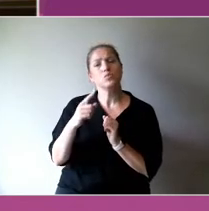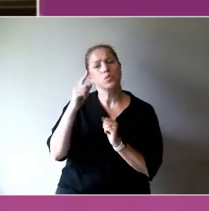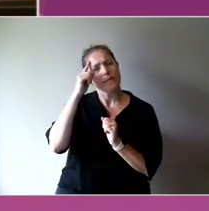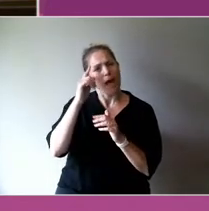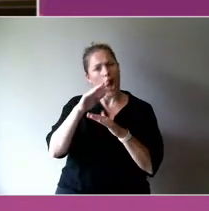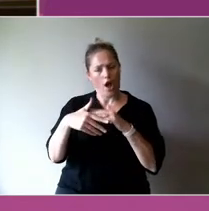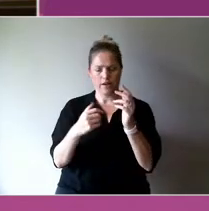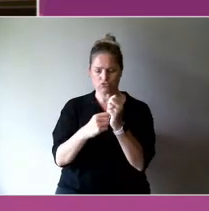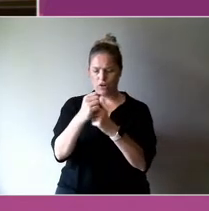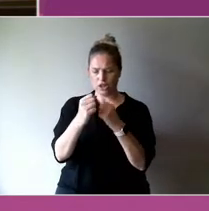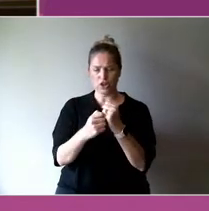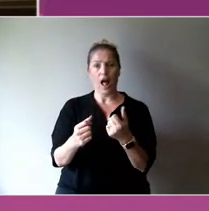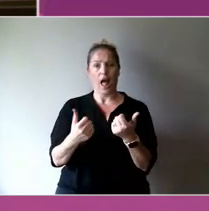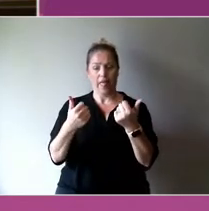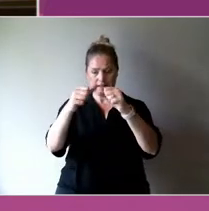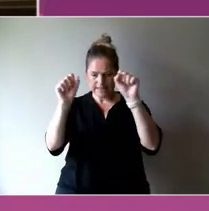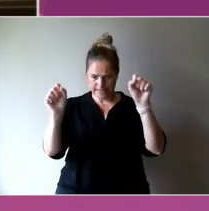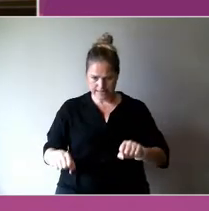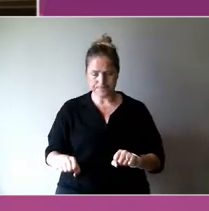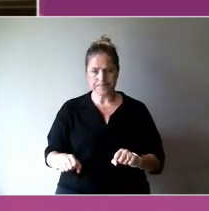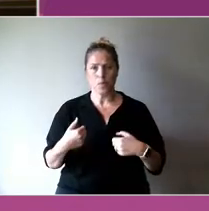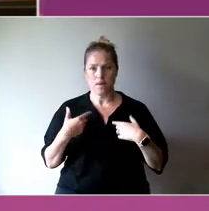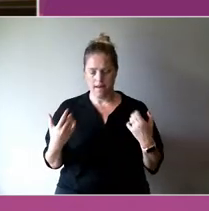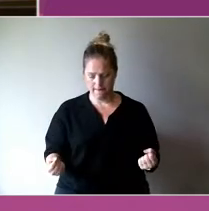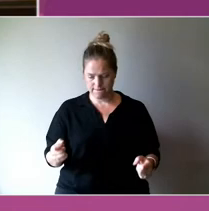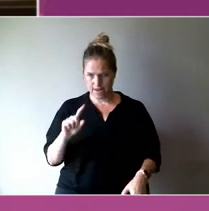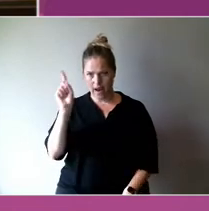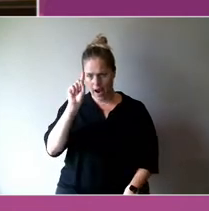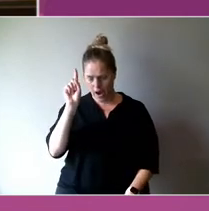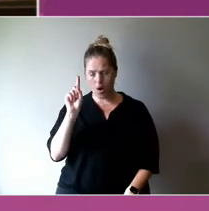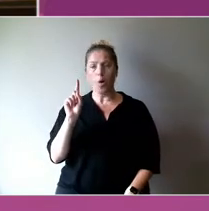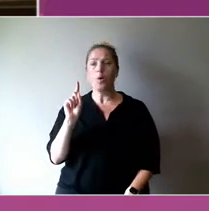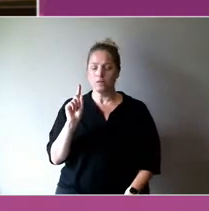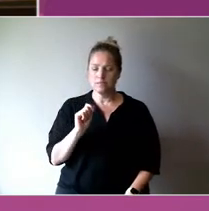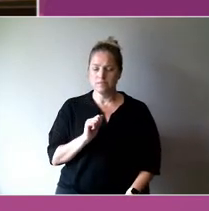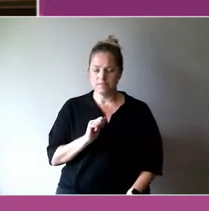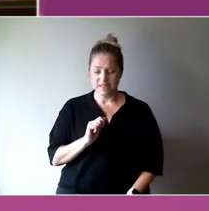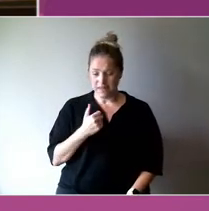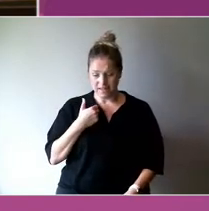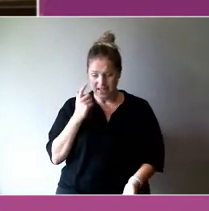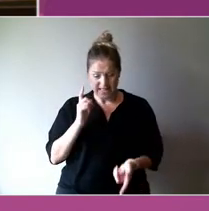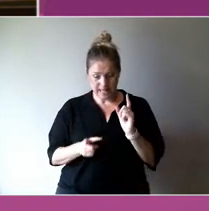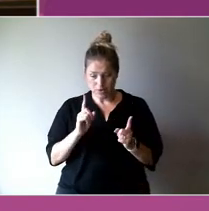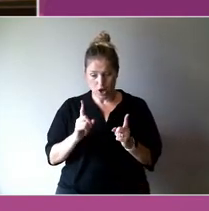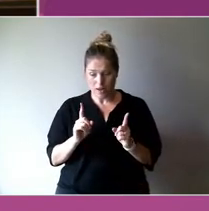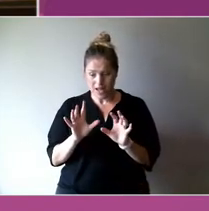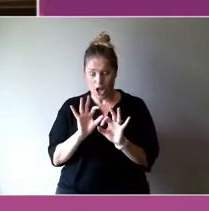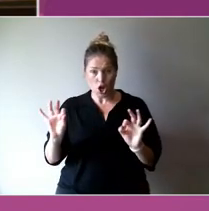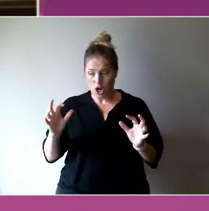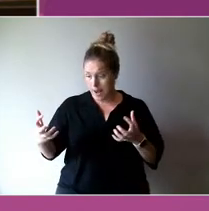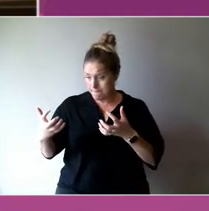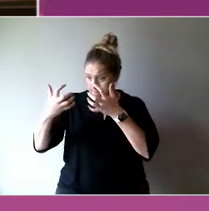we also find ourselves in, you know, don't necessarily match our Indigenous ways of knowing, being, and doing.